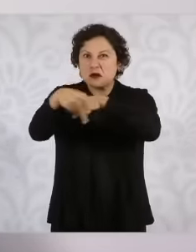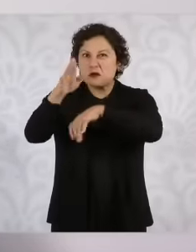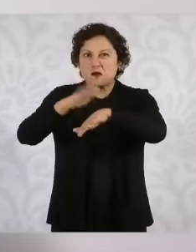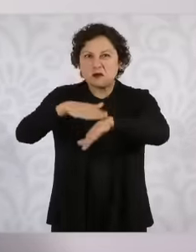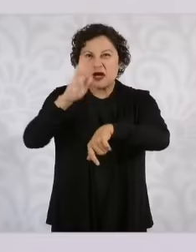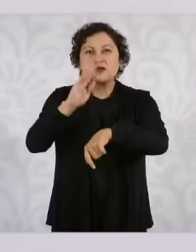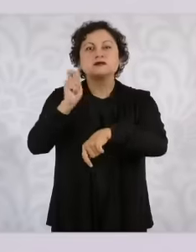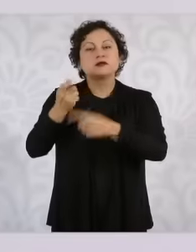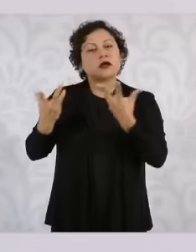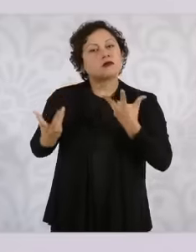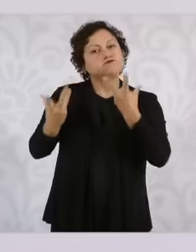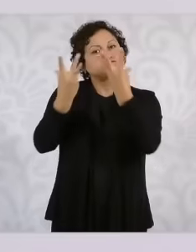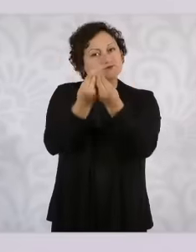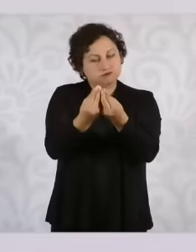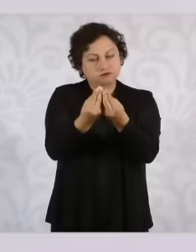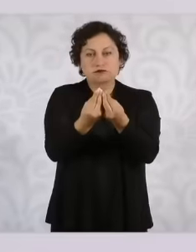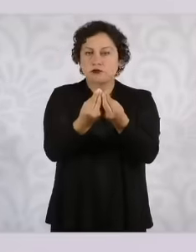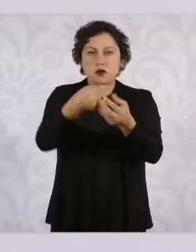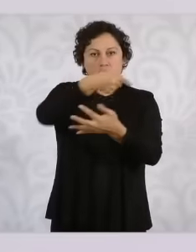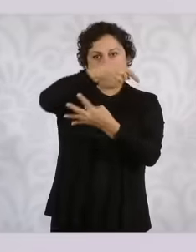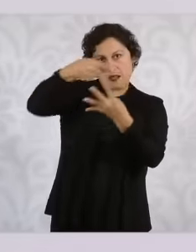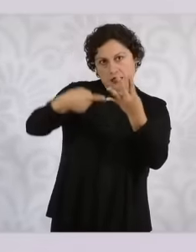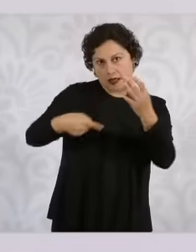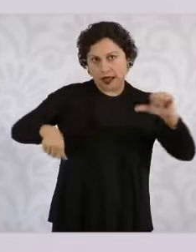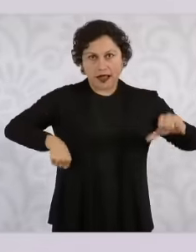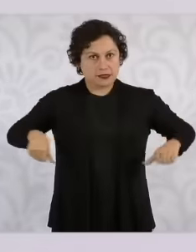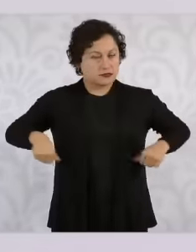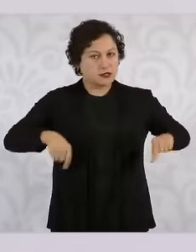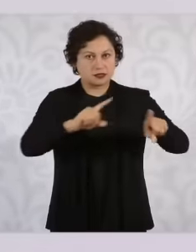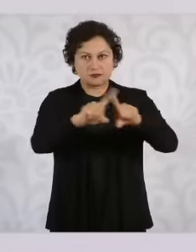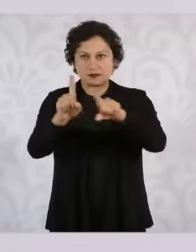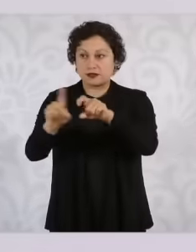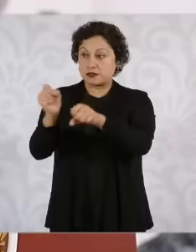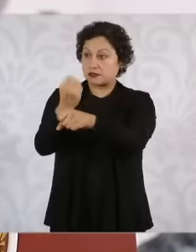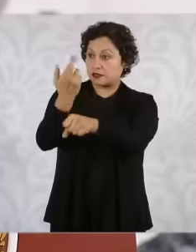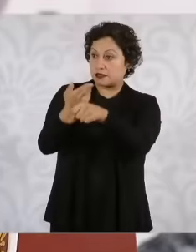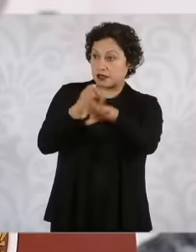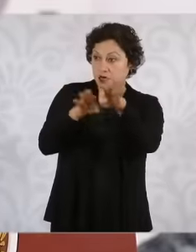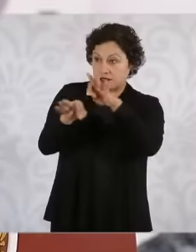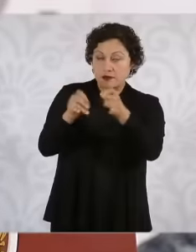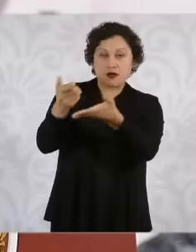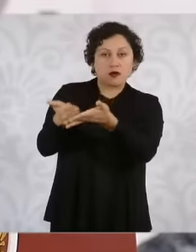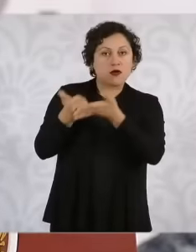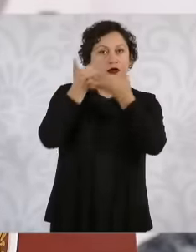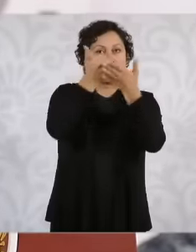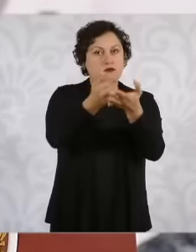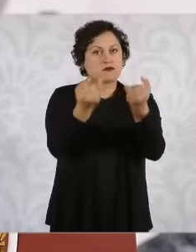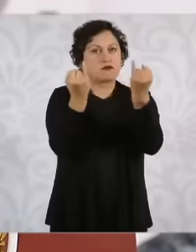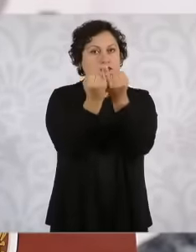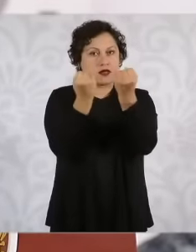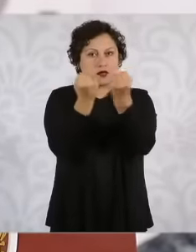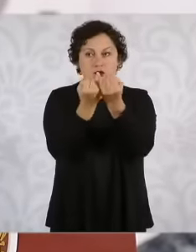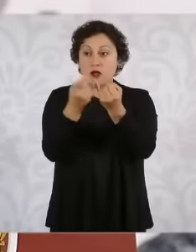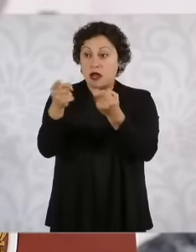with work with the Ministry of Labor and other secretariats to be complete in supporting